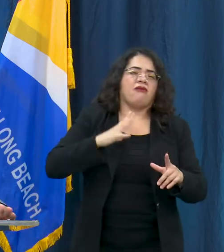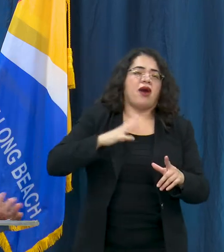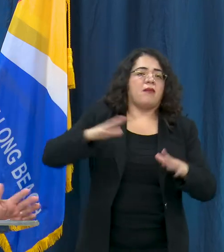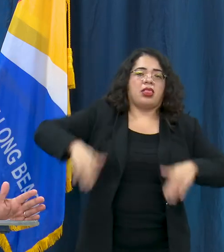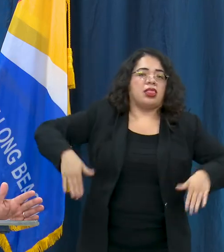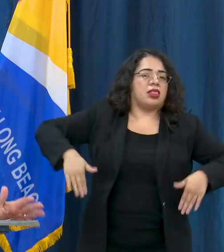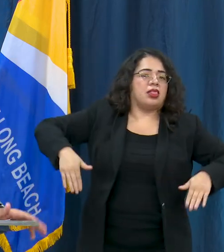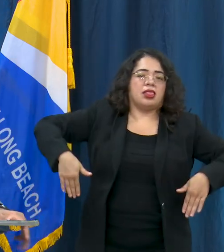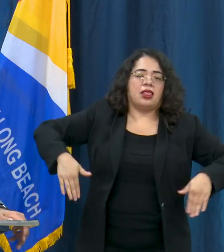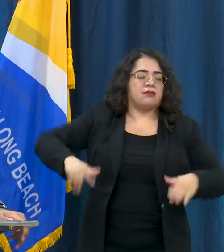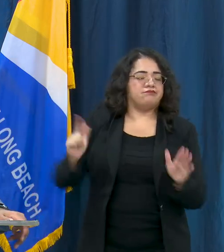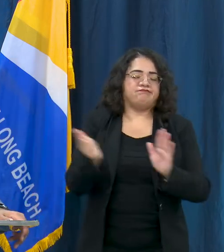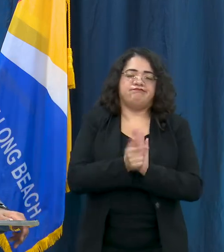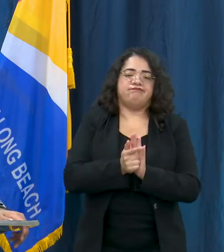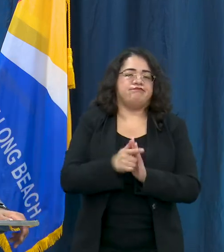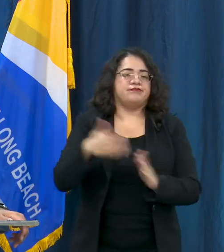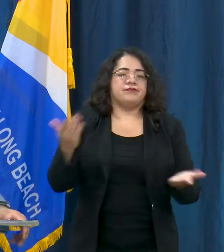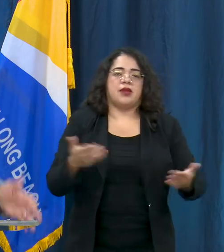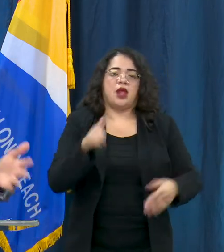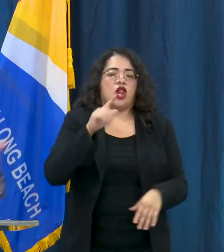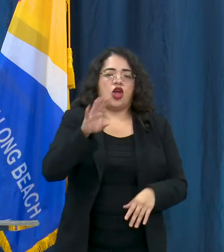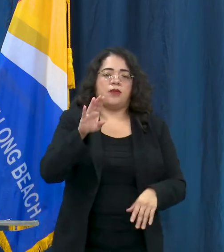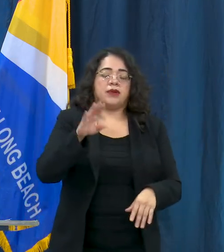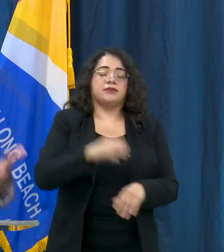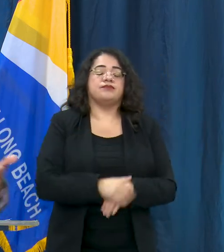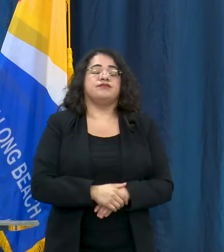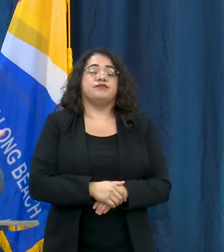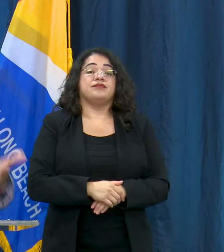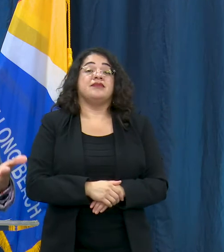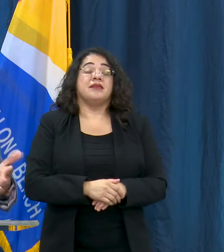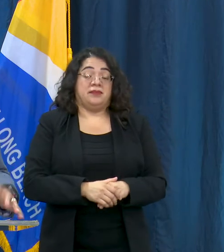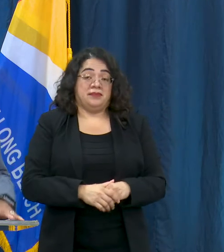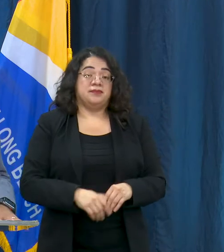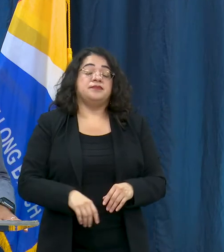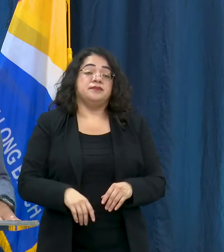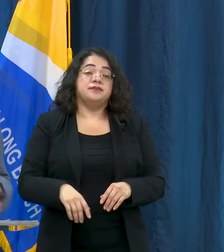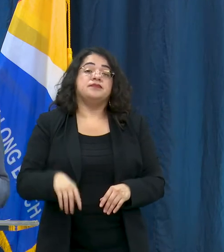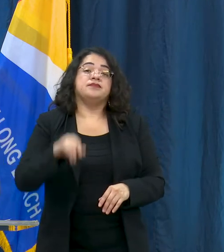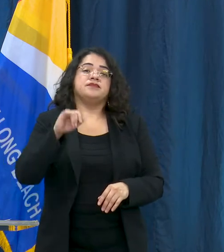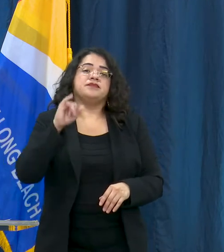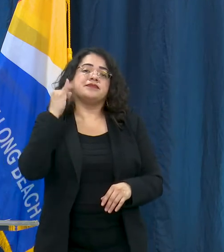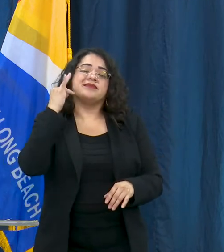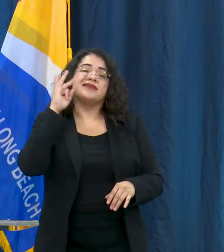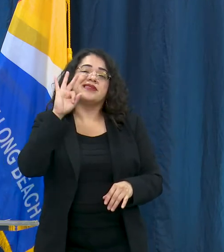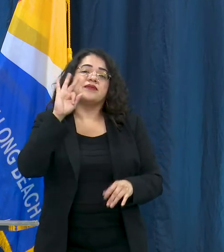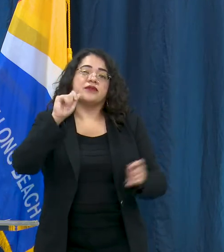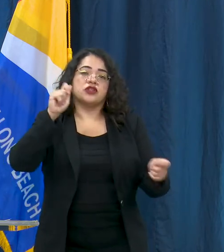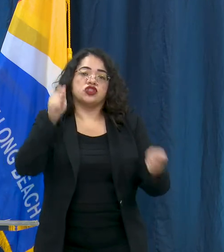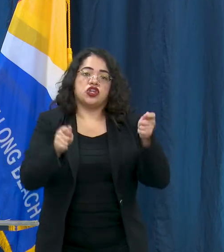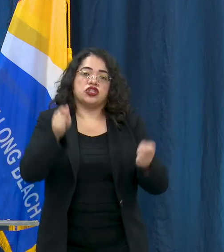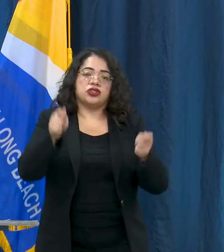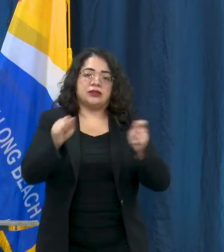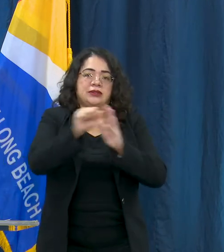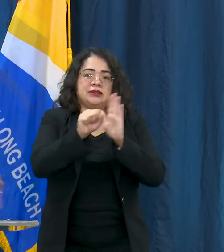not allowed in Long Beach. Once there are, at some point, there's changes at the state level to allow these types